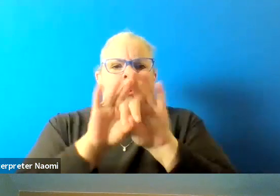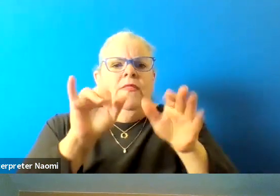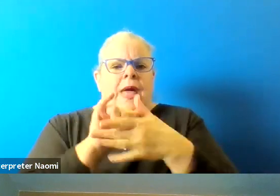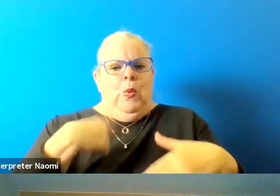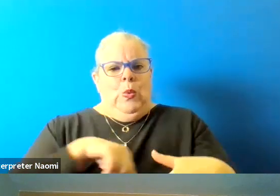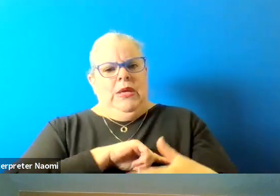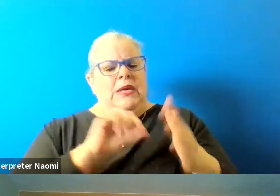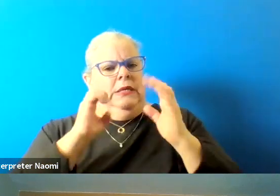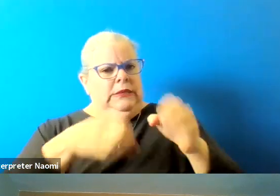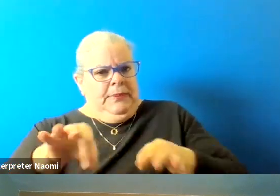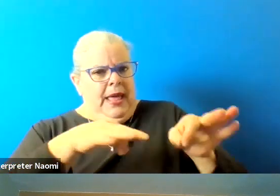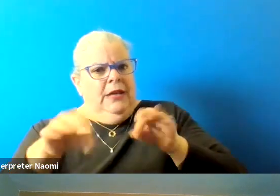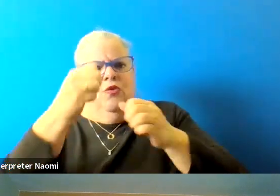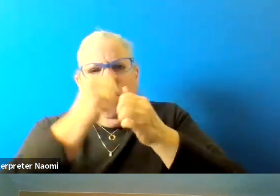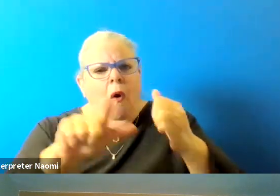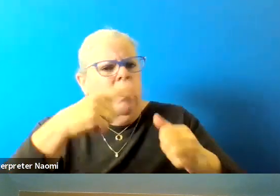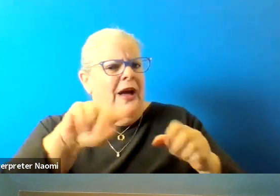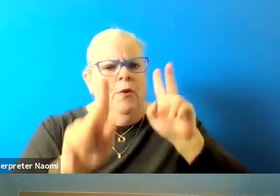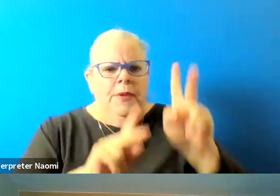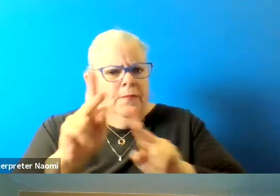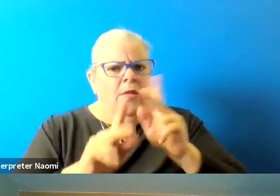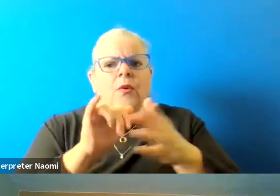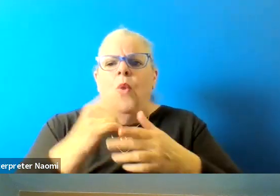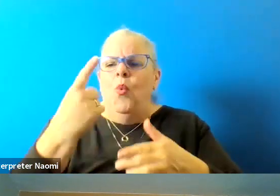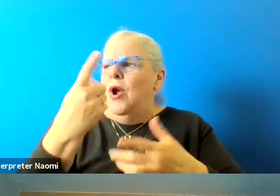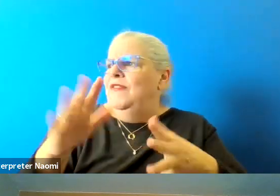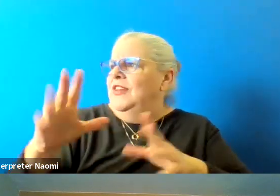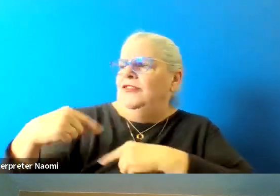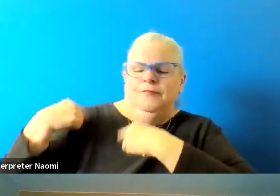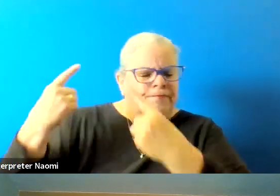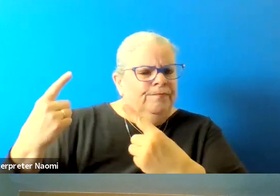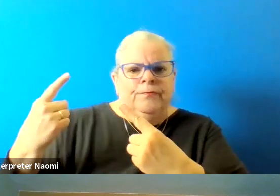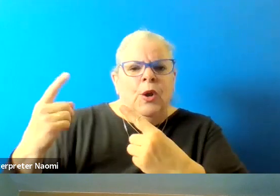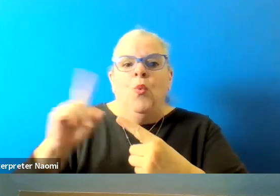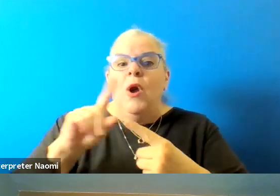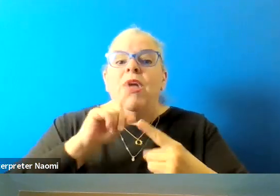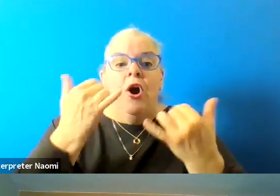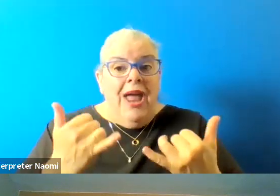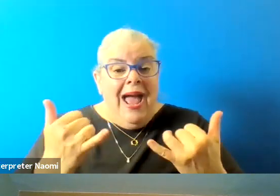to every one of our citizens, where we've been where we're at, and where we're going.